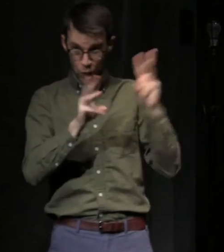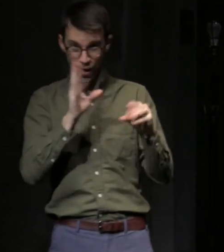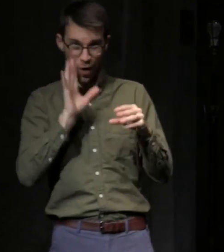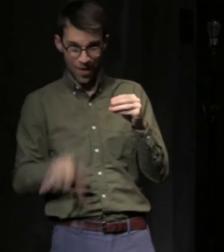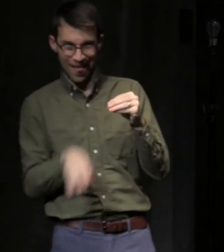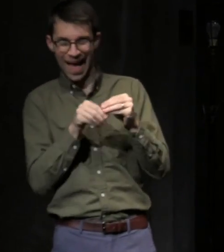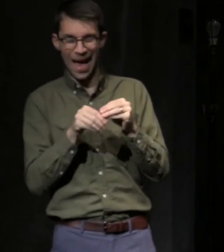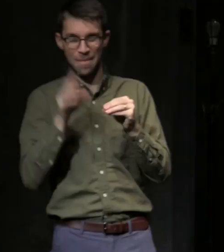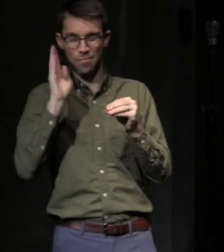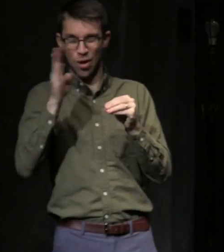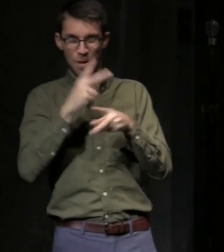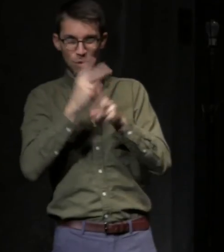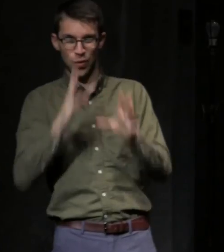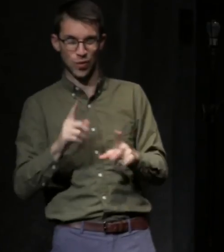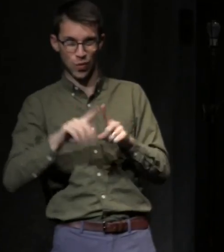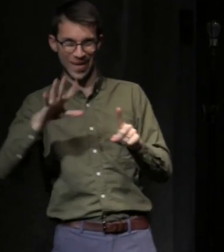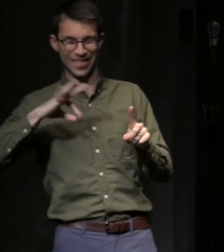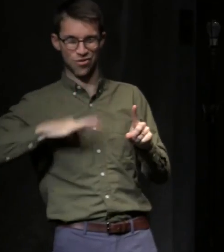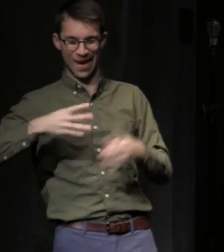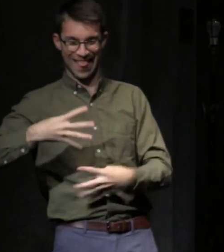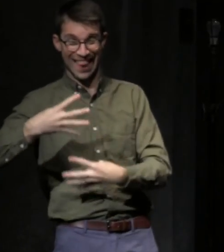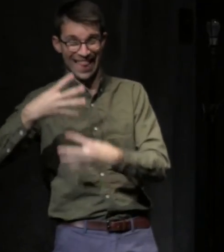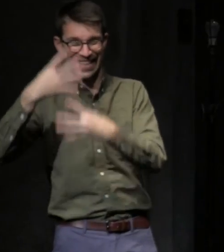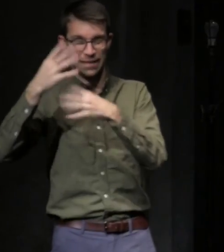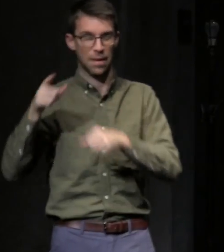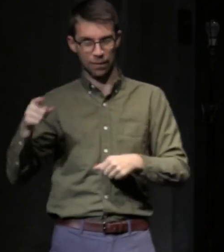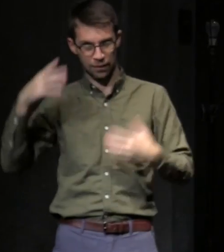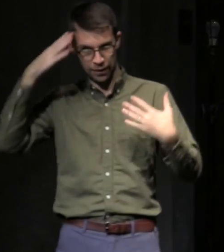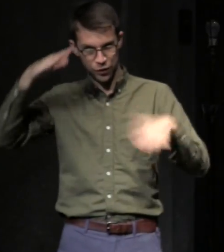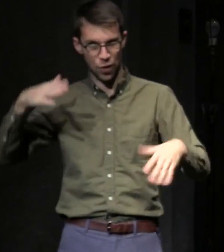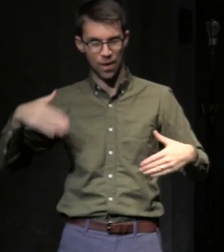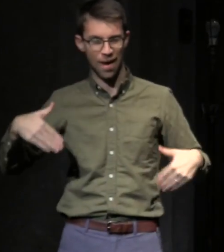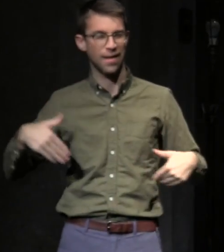producer to his list of credits, he just doesn't know that yet. Most importantly